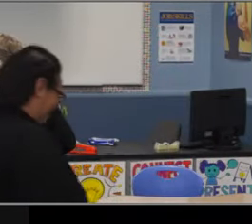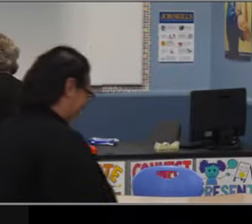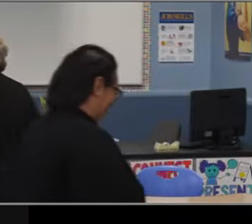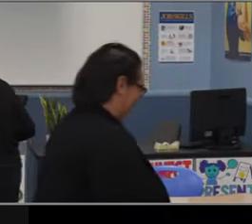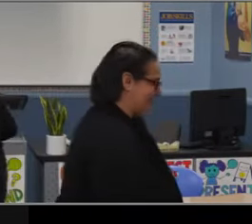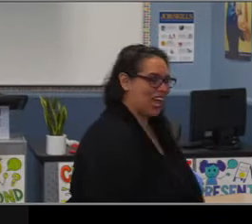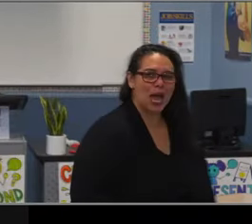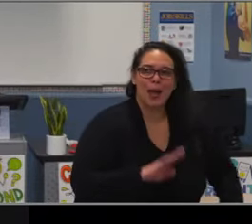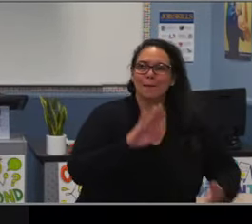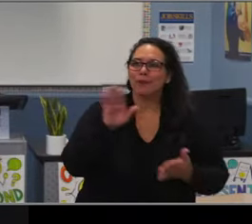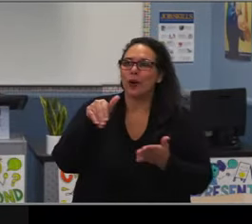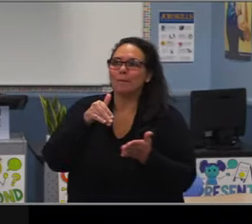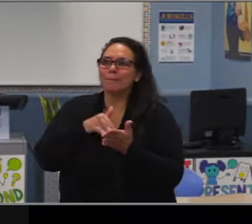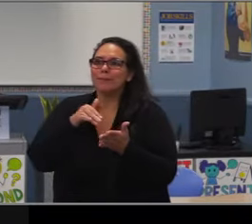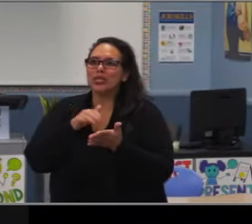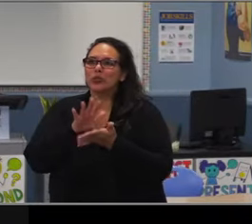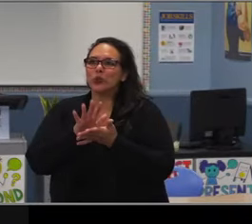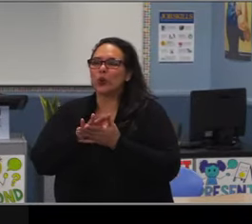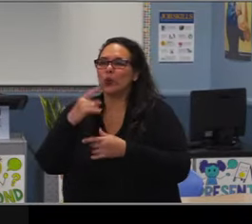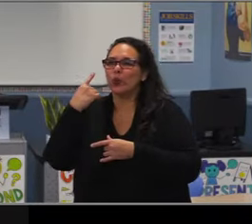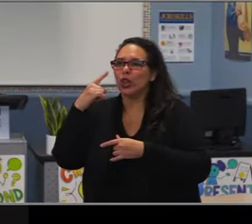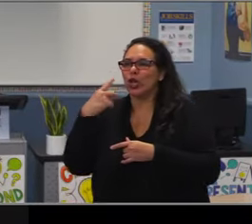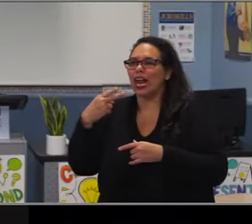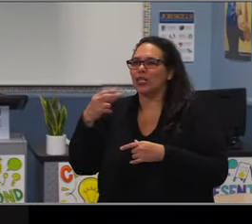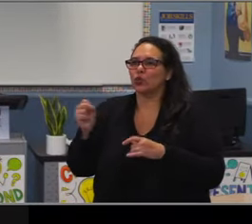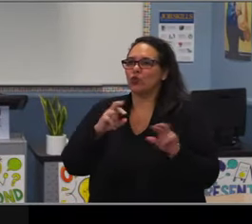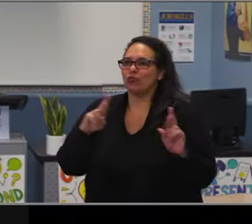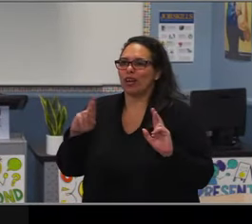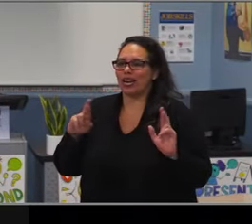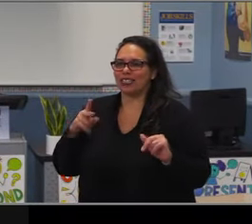really respond to the kids they have at their site and what they need.